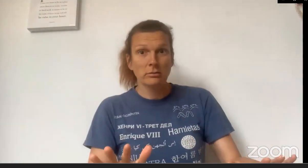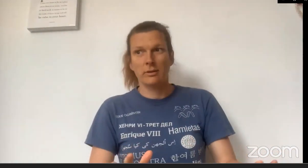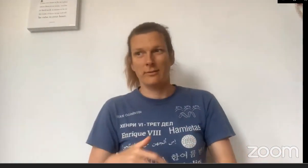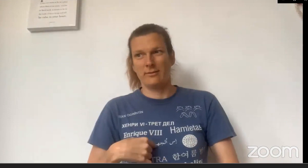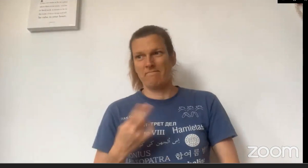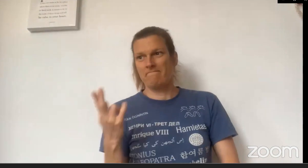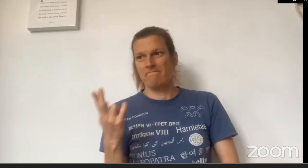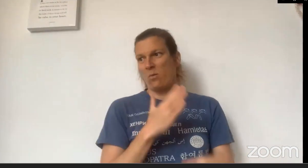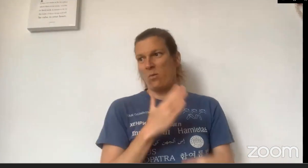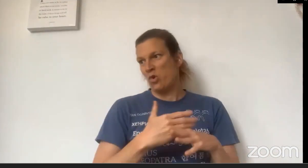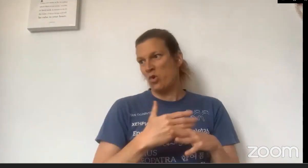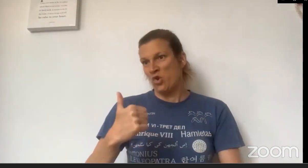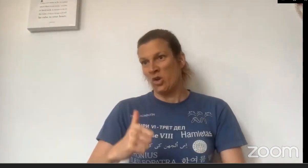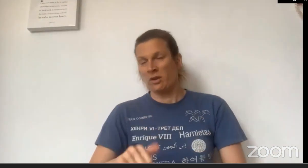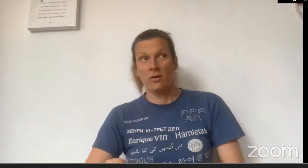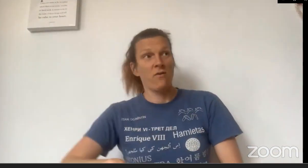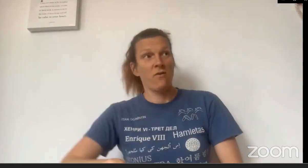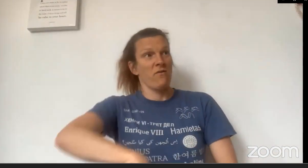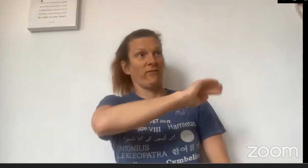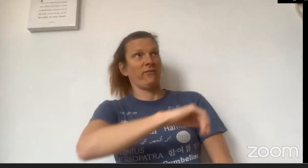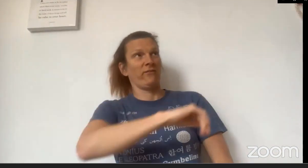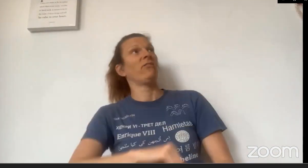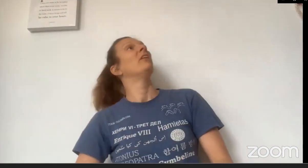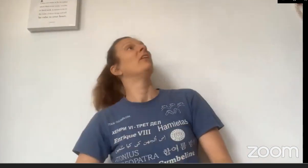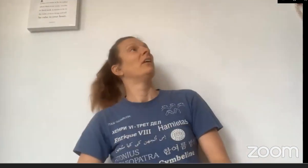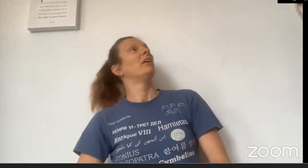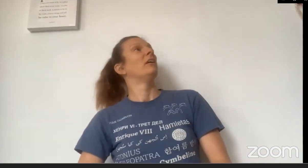everything's OK and then I'll go back to my work." And off he went.